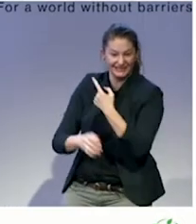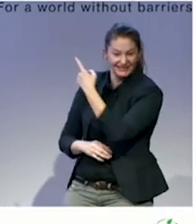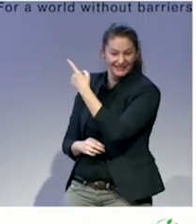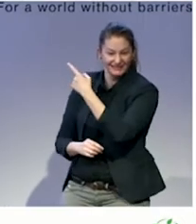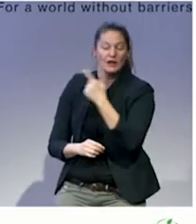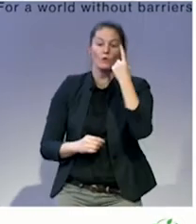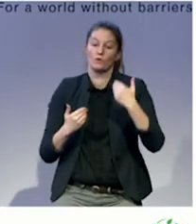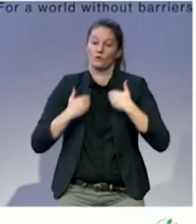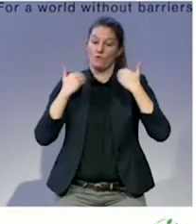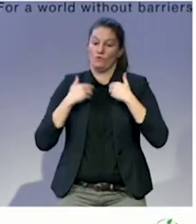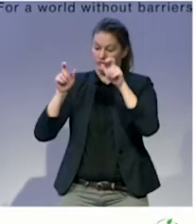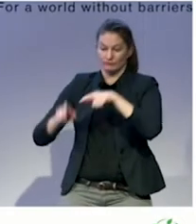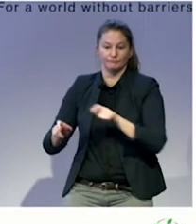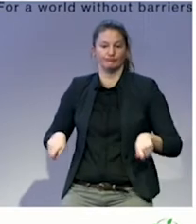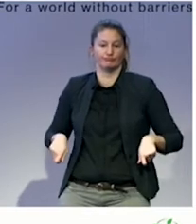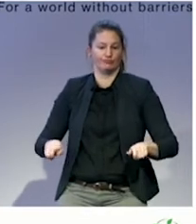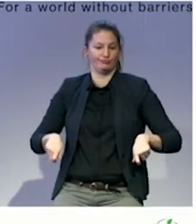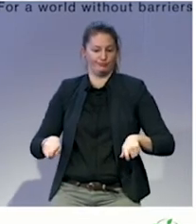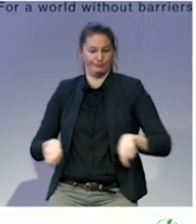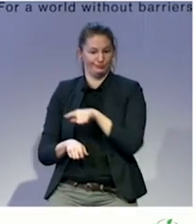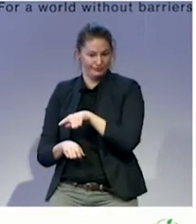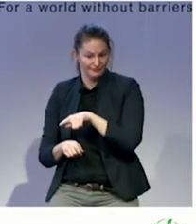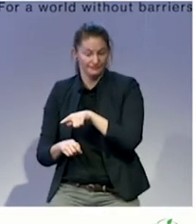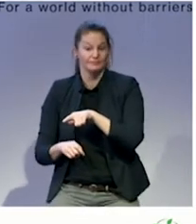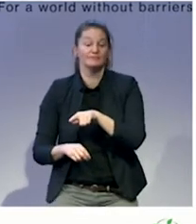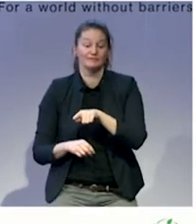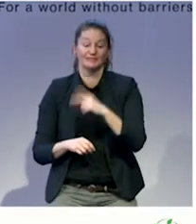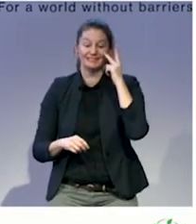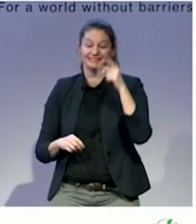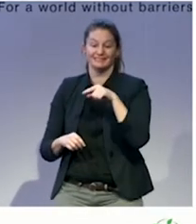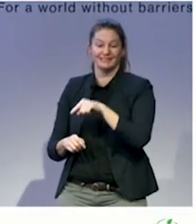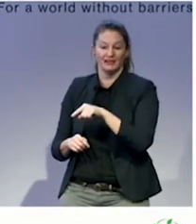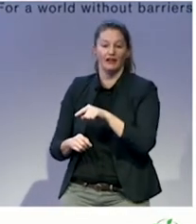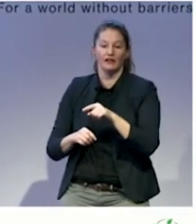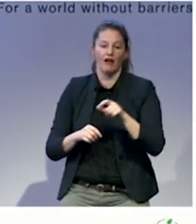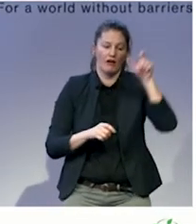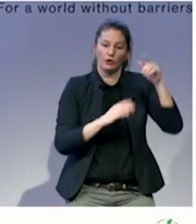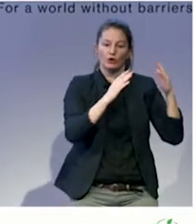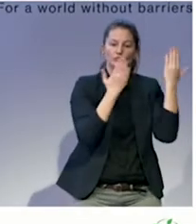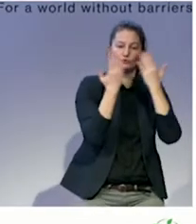Then you see some other students and you see the custodian shoveling snow. Okay?